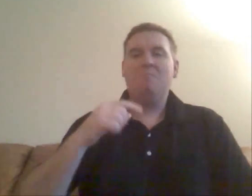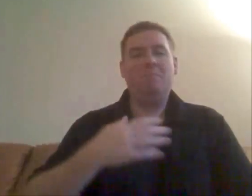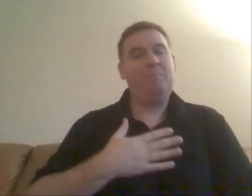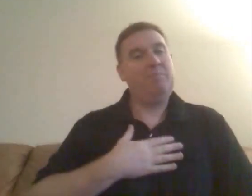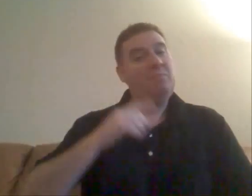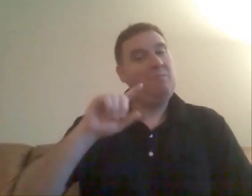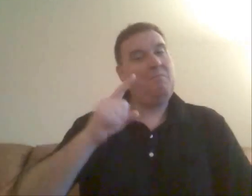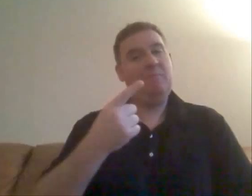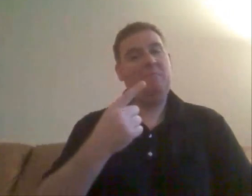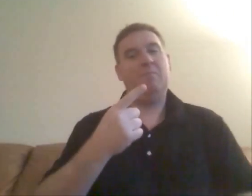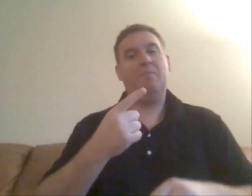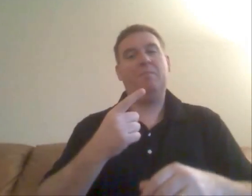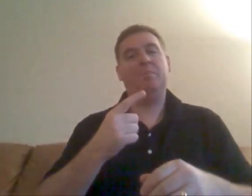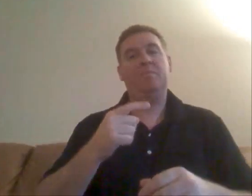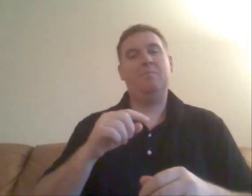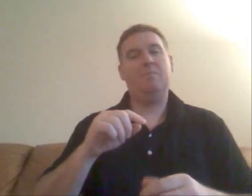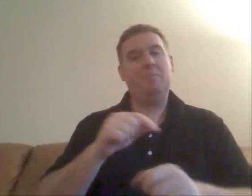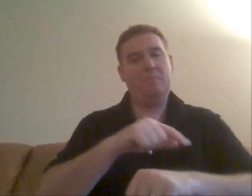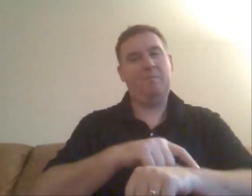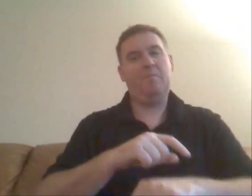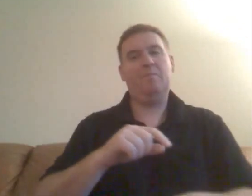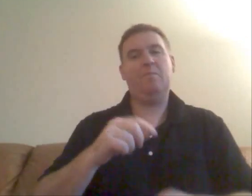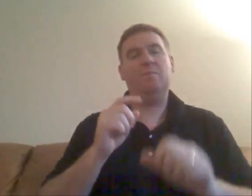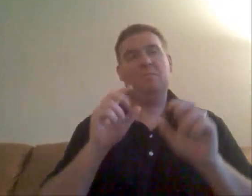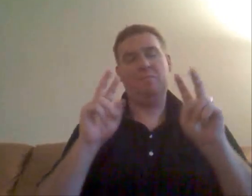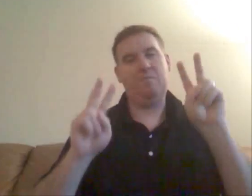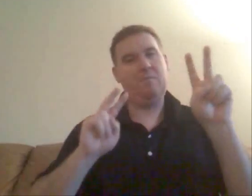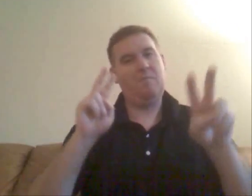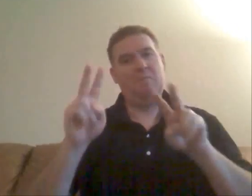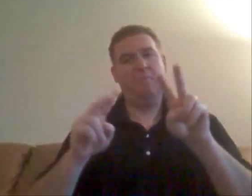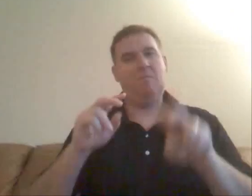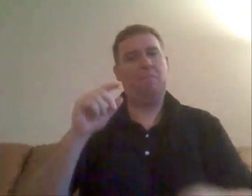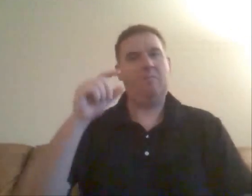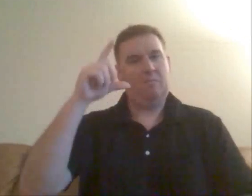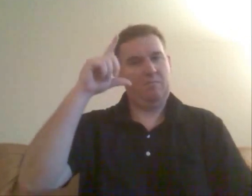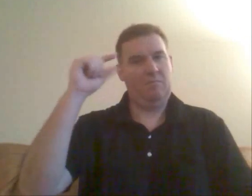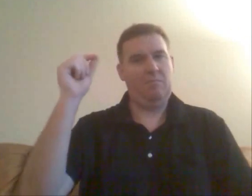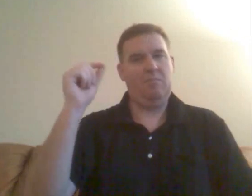It was my first time visiting Gallaudet